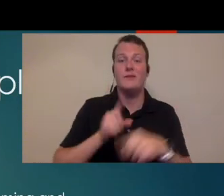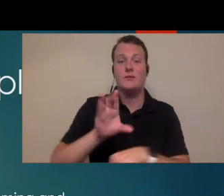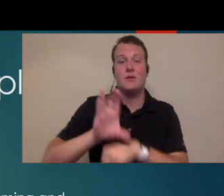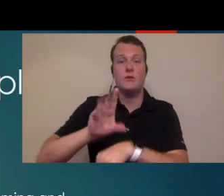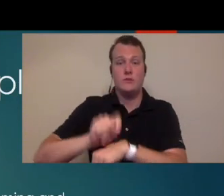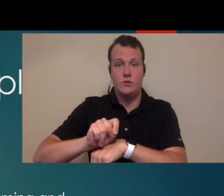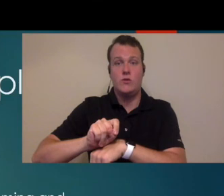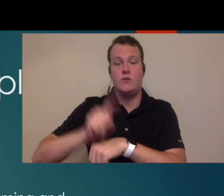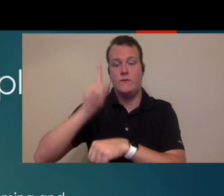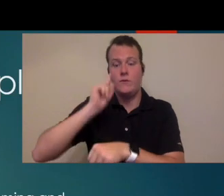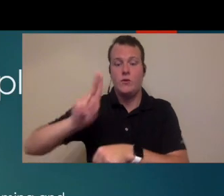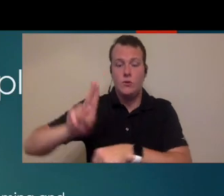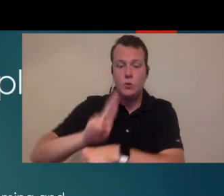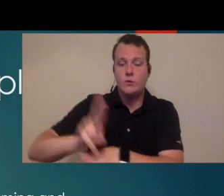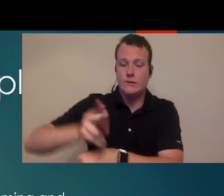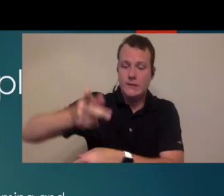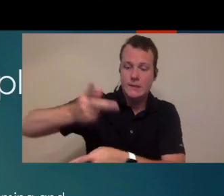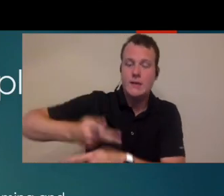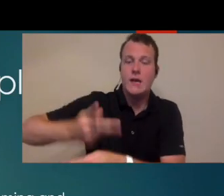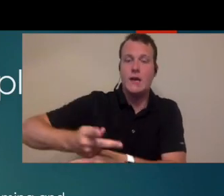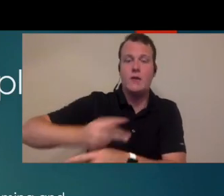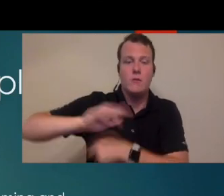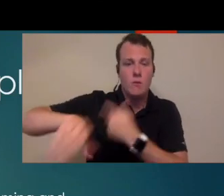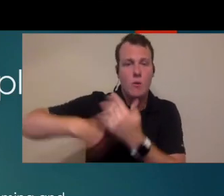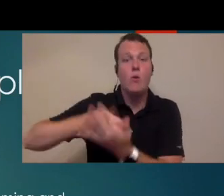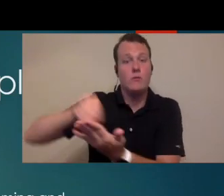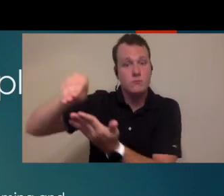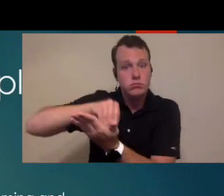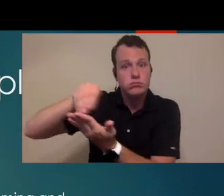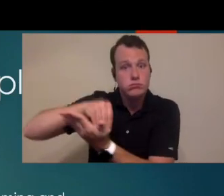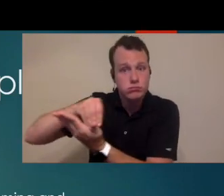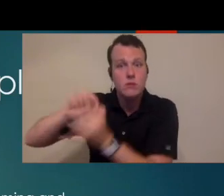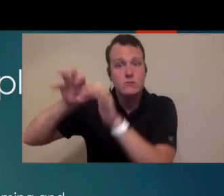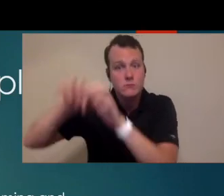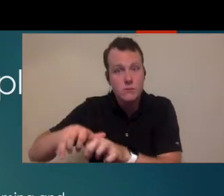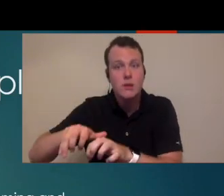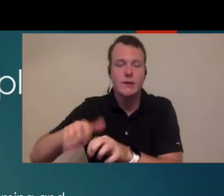the one consulting on use and care and all the documentation. you probably are